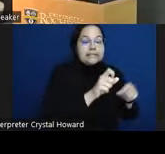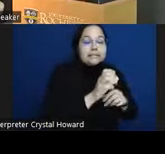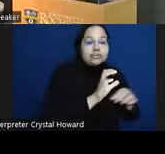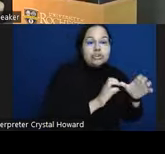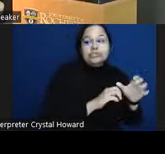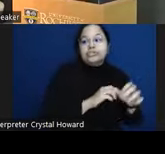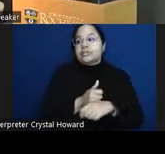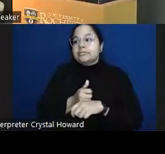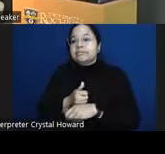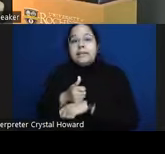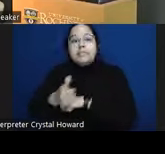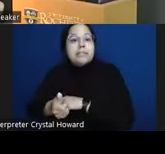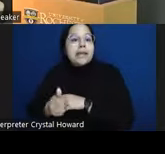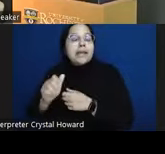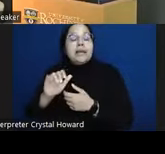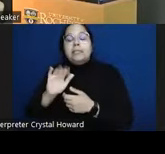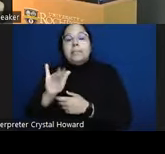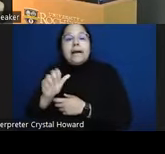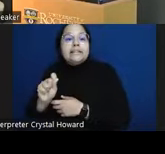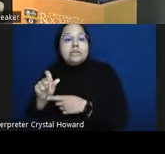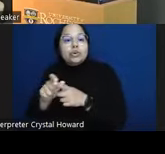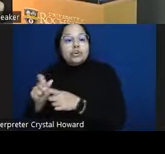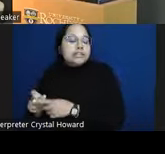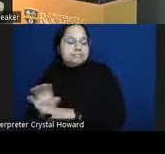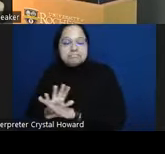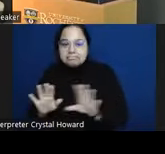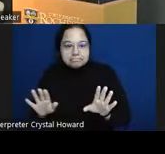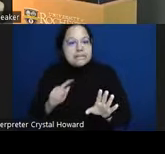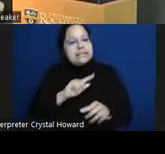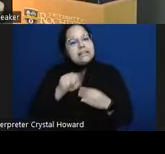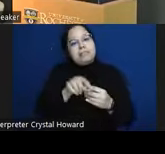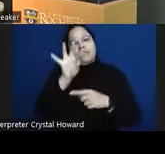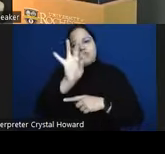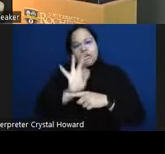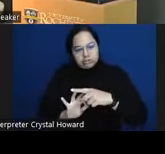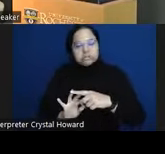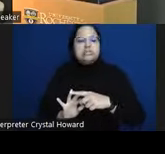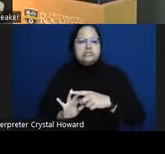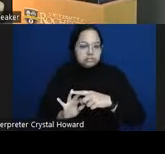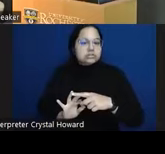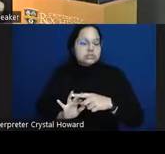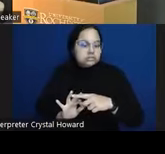a consequence of counting and how fractions work your accuracy depends on who you're applying your